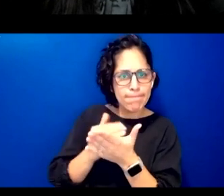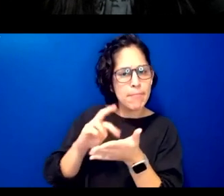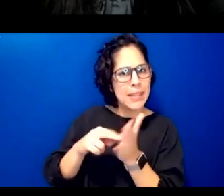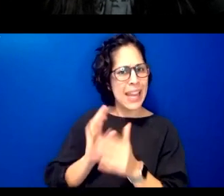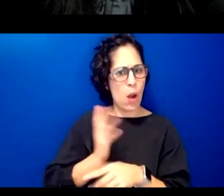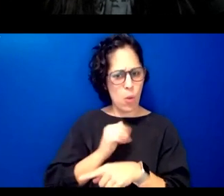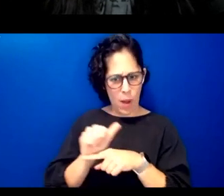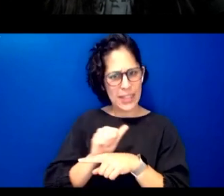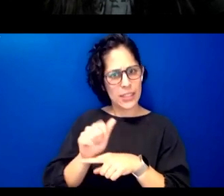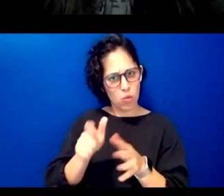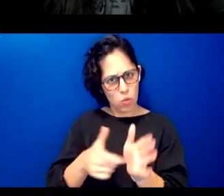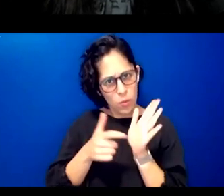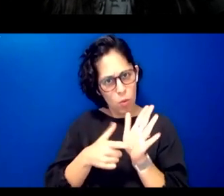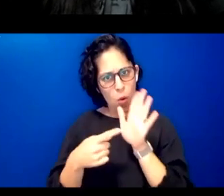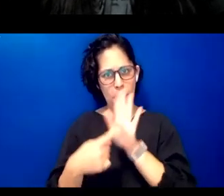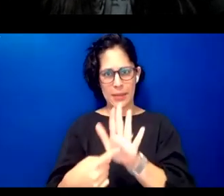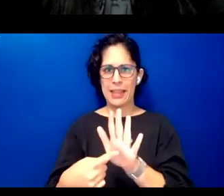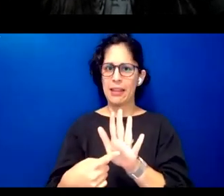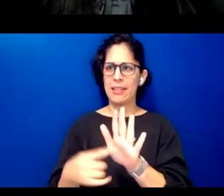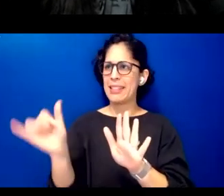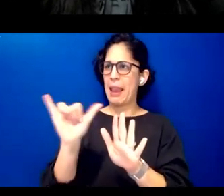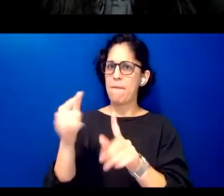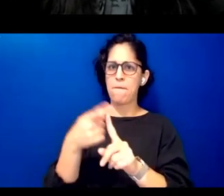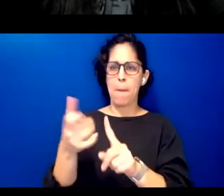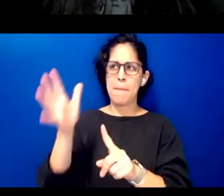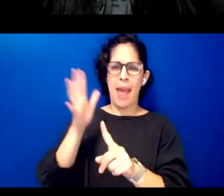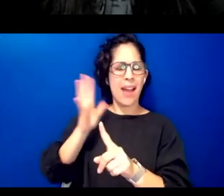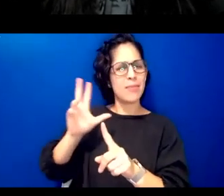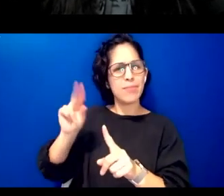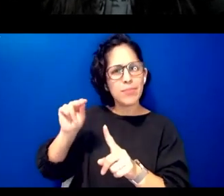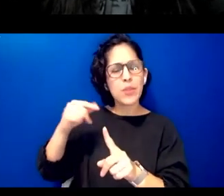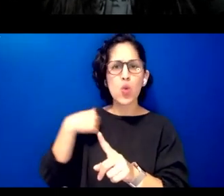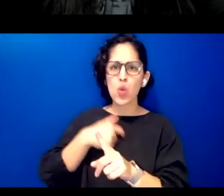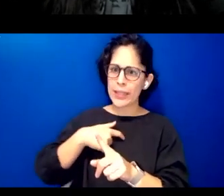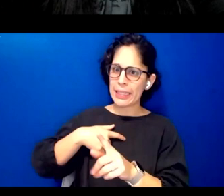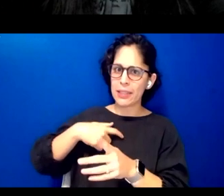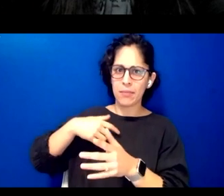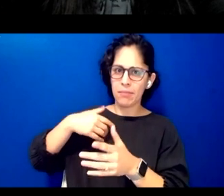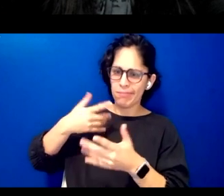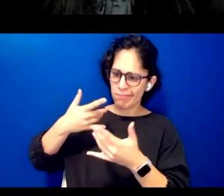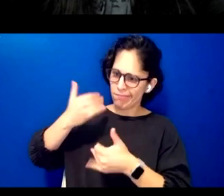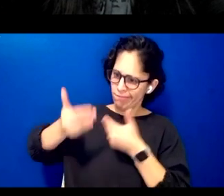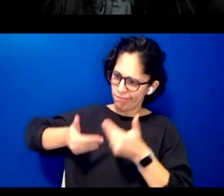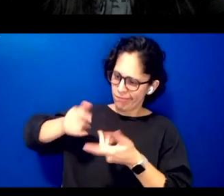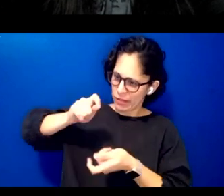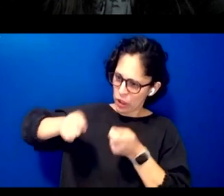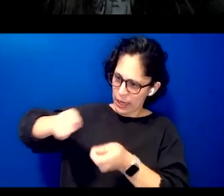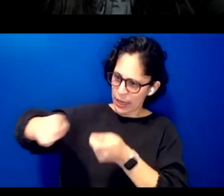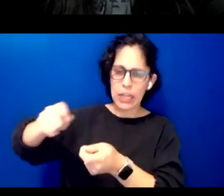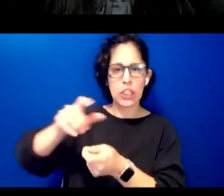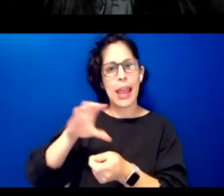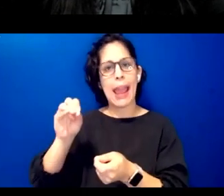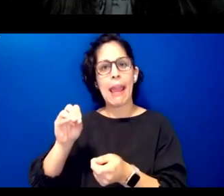a time of the past we can evolve and change by unlearning non-relational practices and